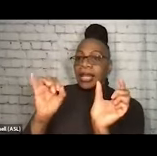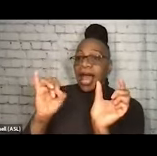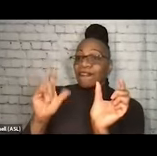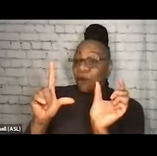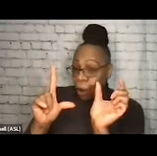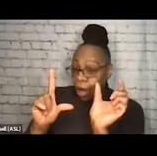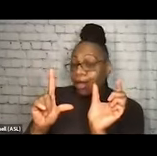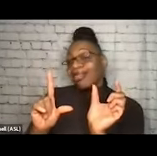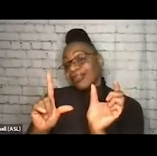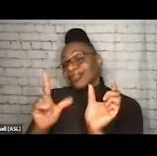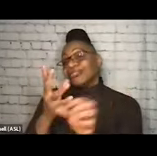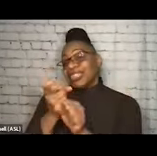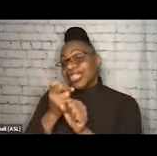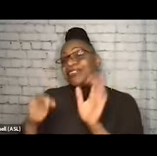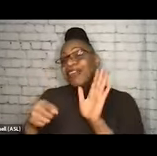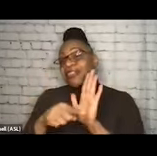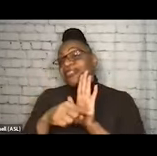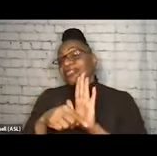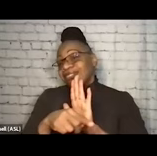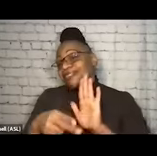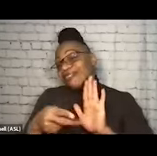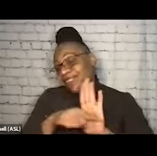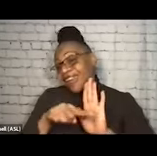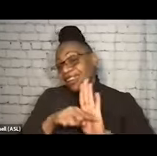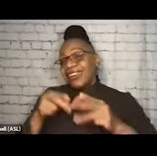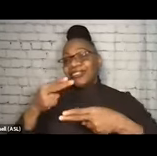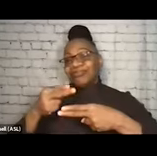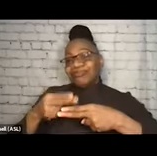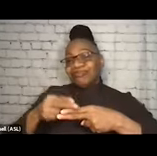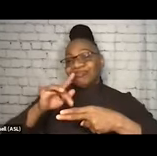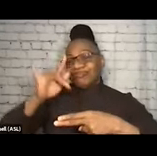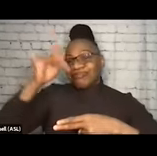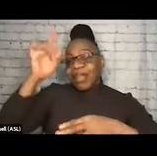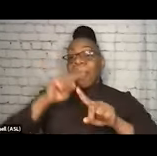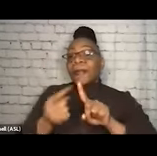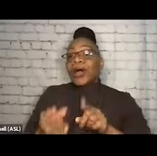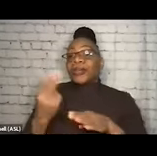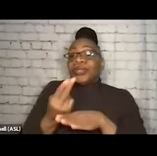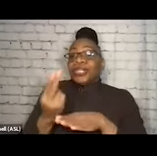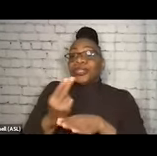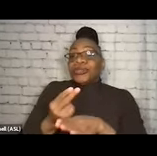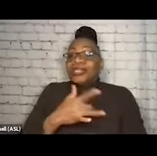because in and of itself, not necessarily a bad tool, but its reuse, its tendency to get shoved inside a pocket,